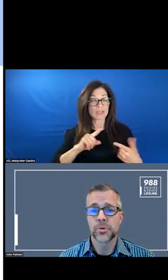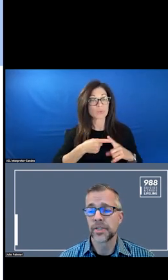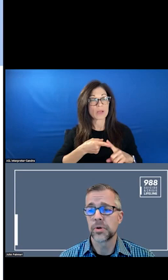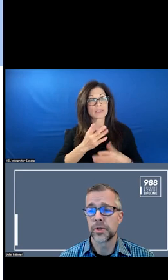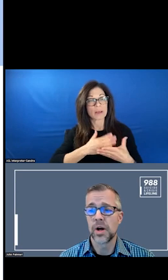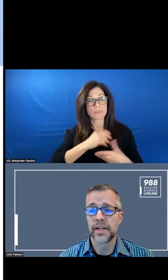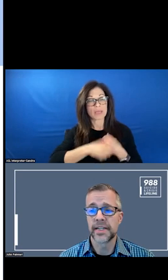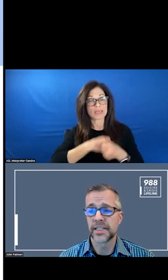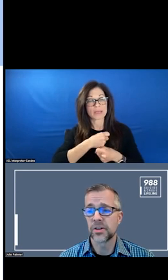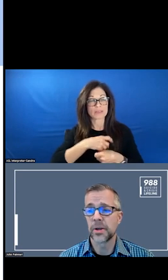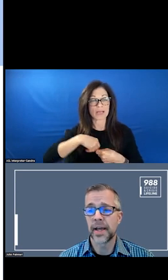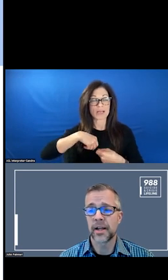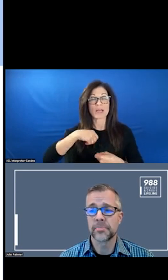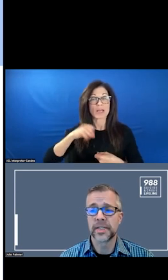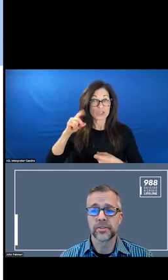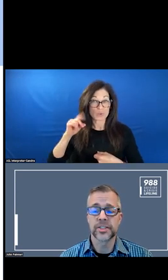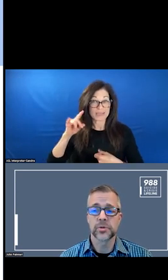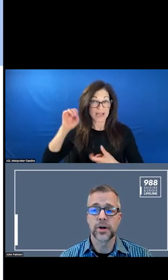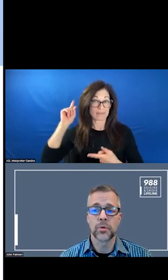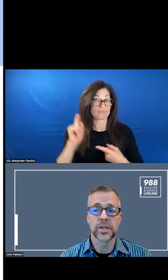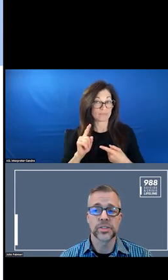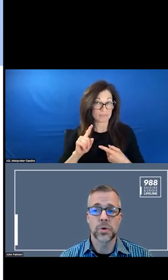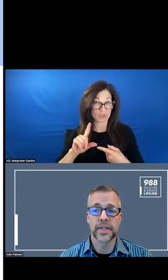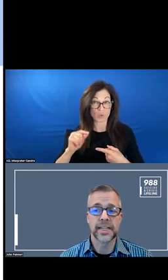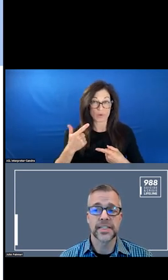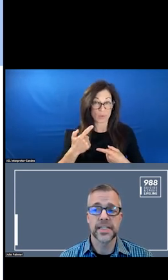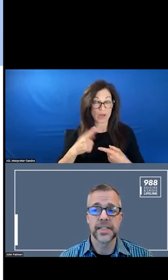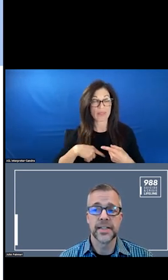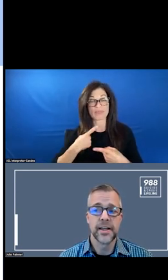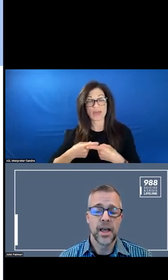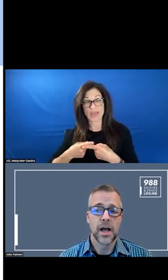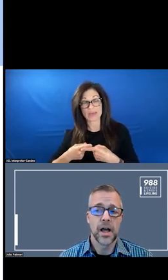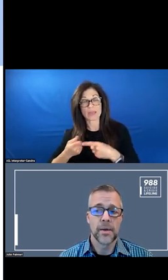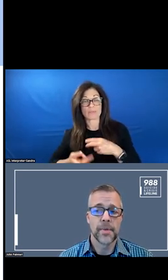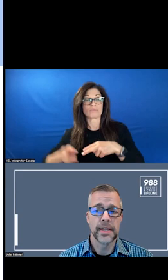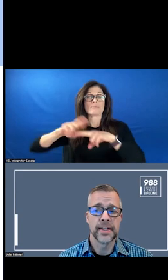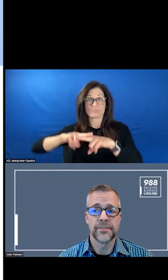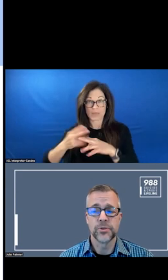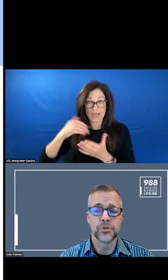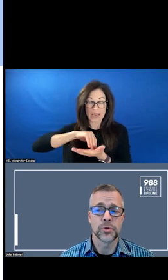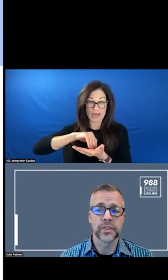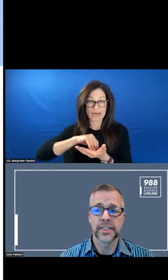IN 2021, IT WENT BACK UP TO WHERE IT WAS IN 2018. IF YOU DRILL